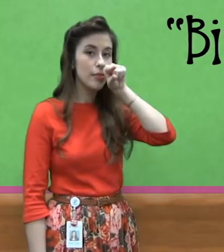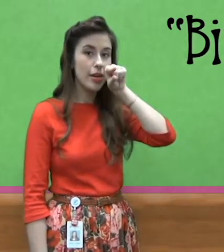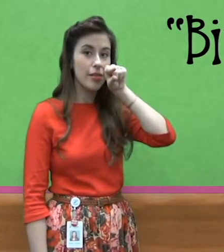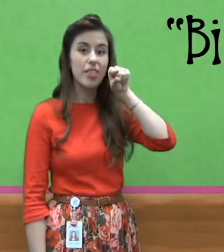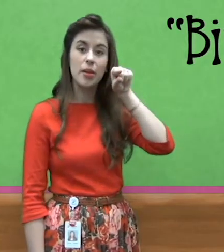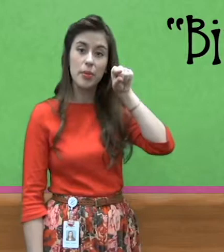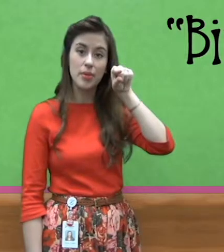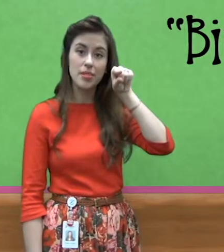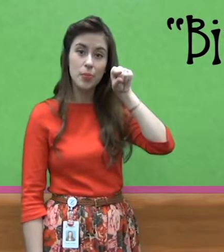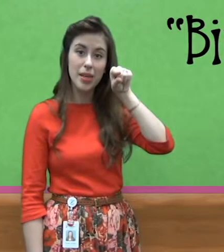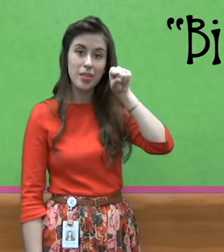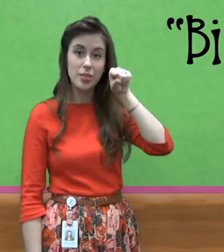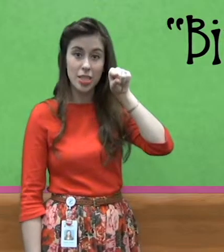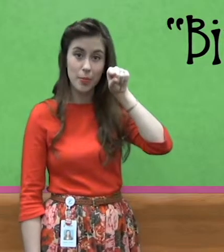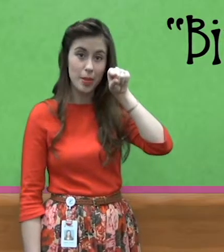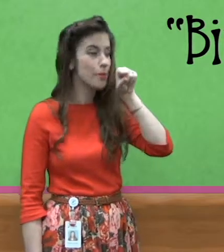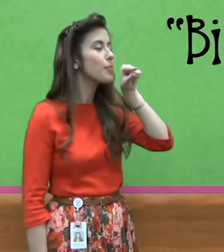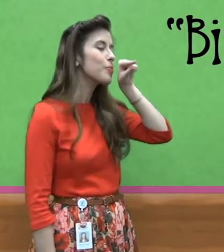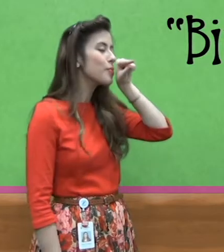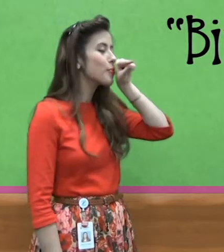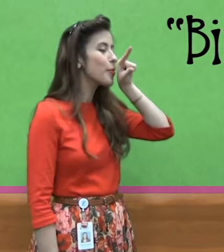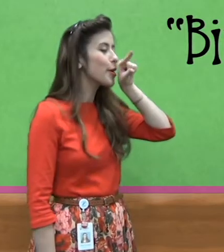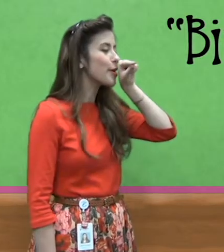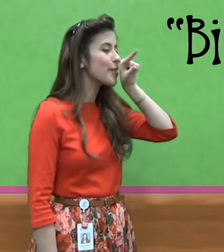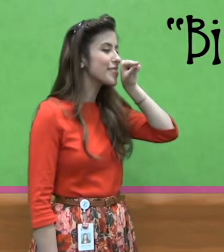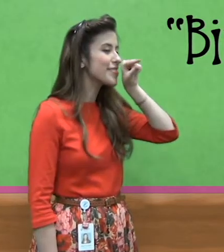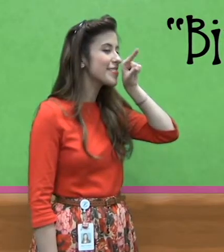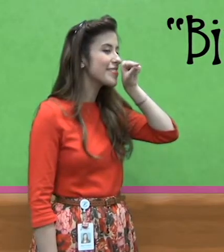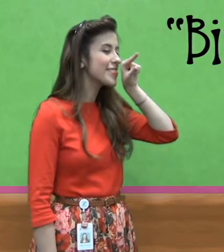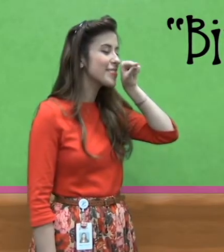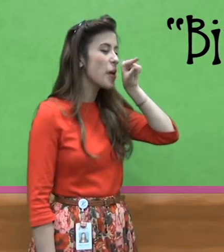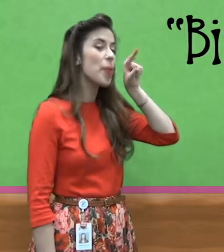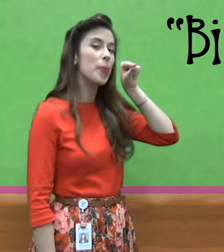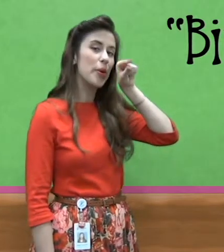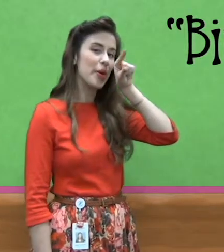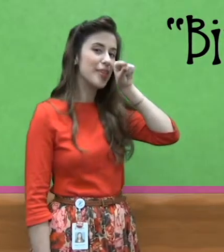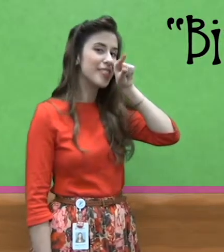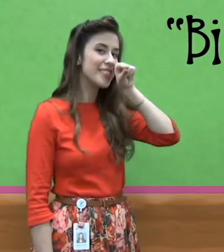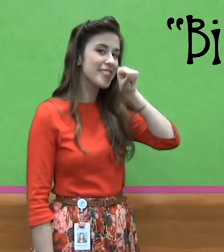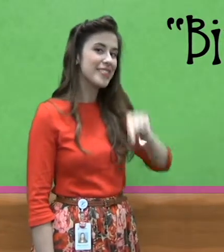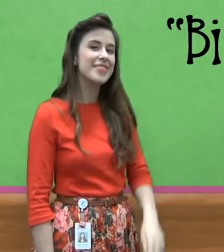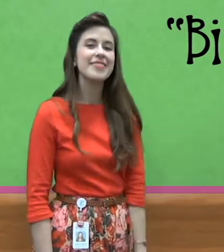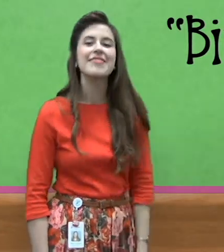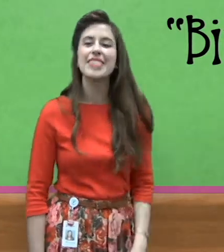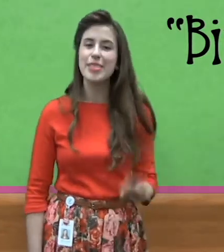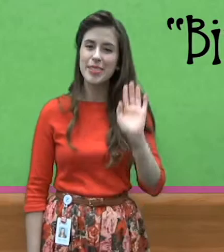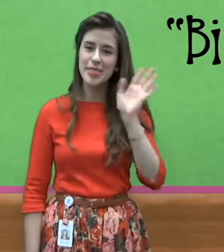mouth like a bird's beak cheeping. Bird. Bird. See you at storytime.